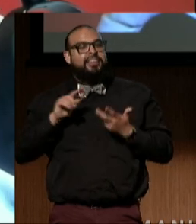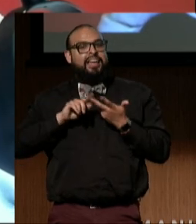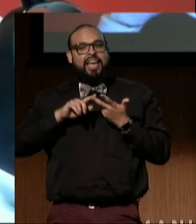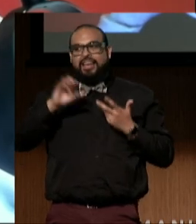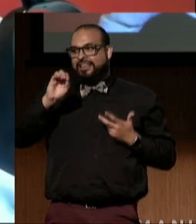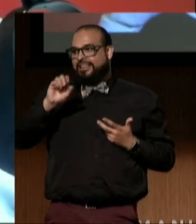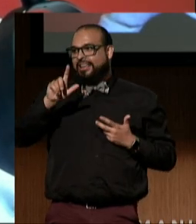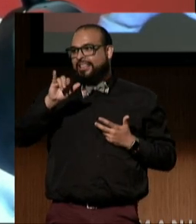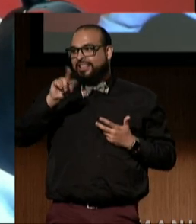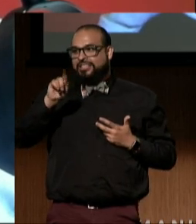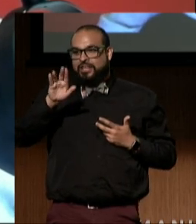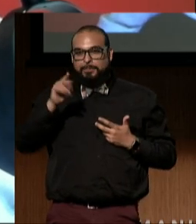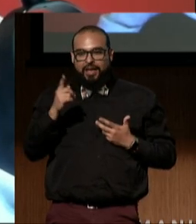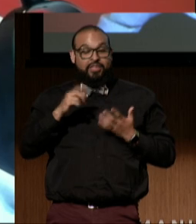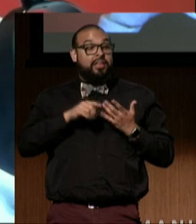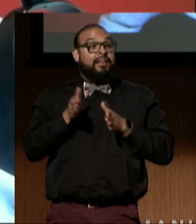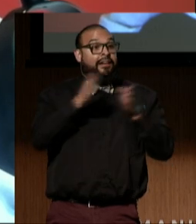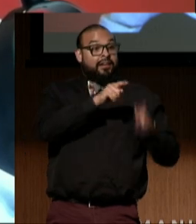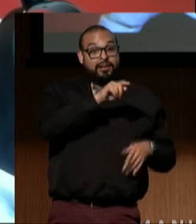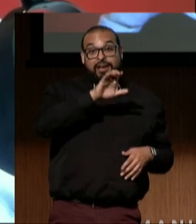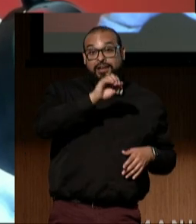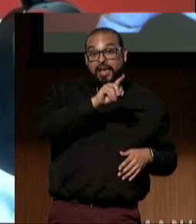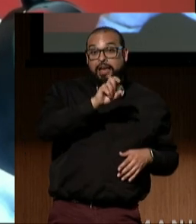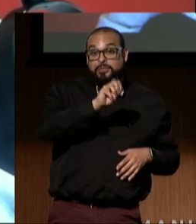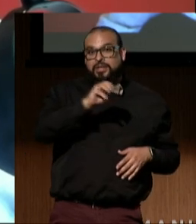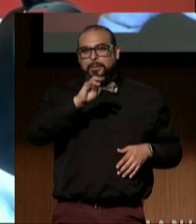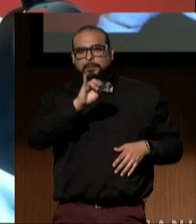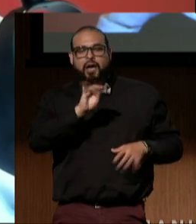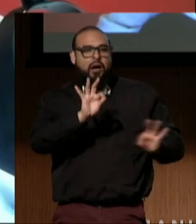In Camden, Maine, we had a packed house.